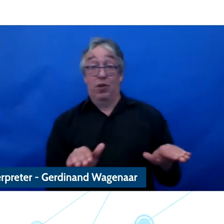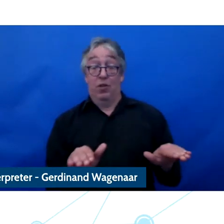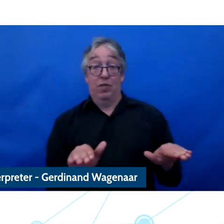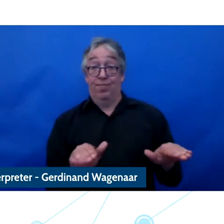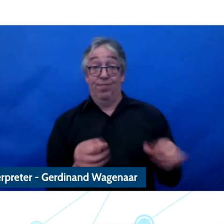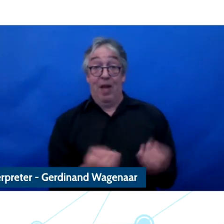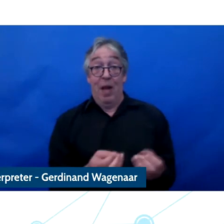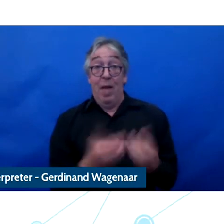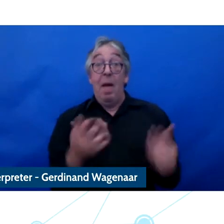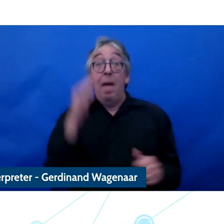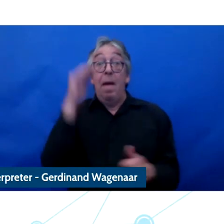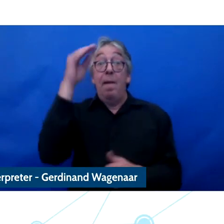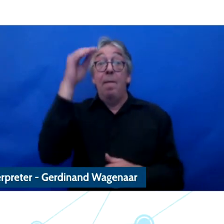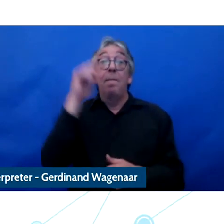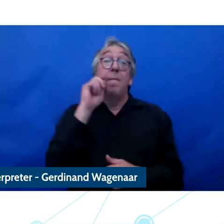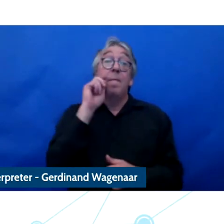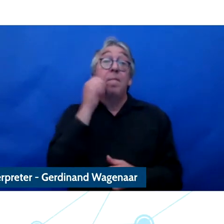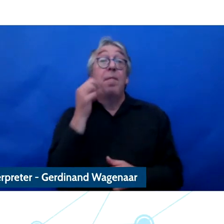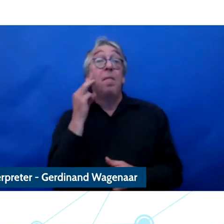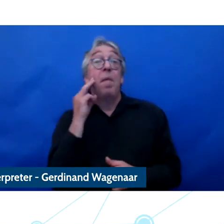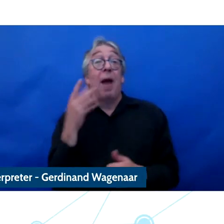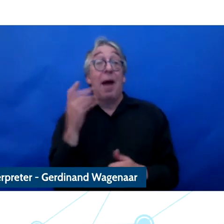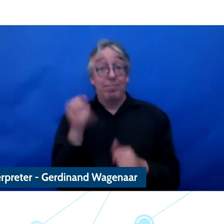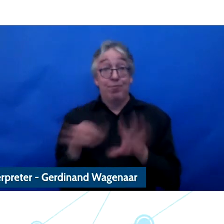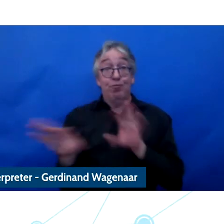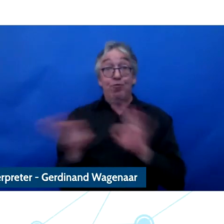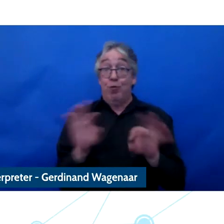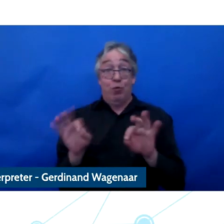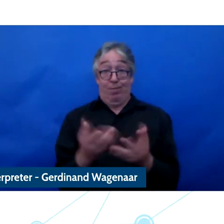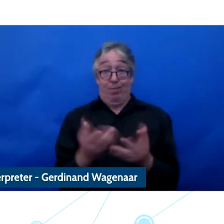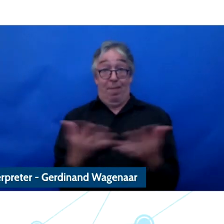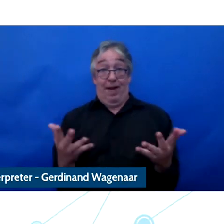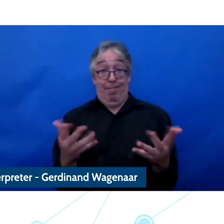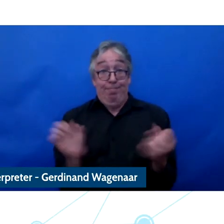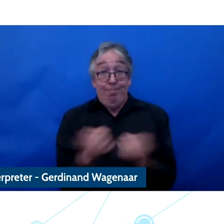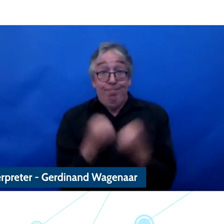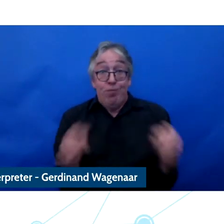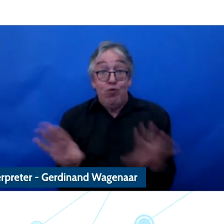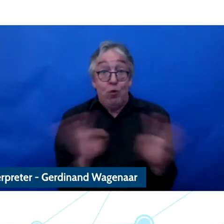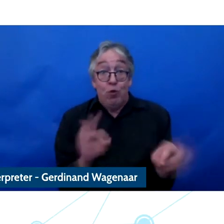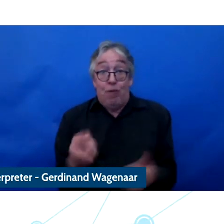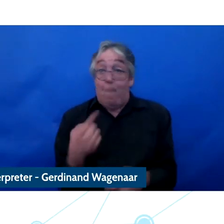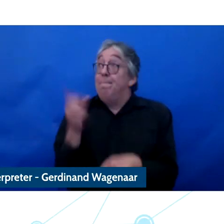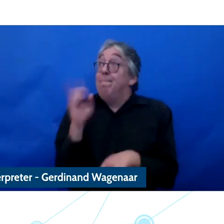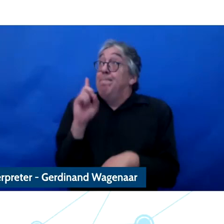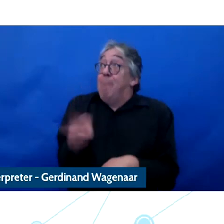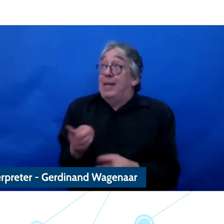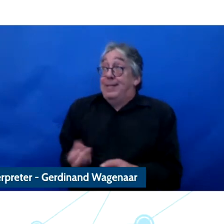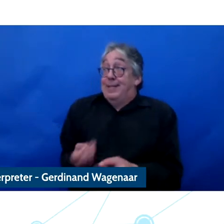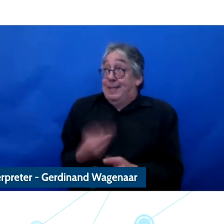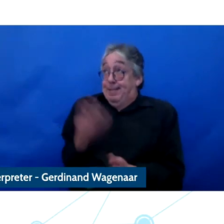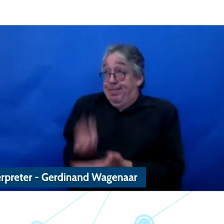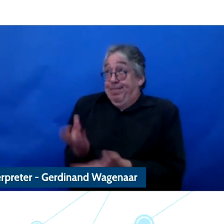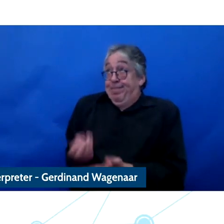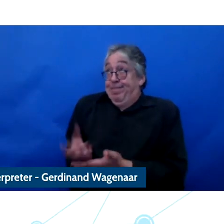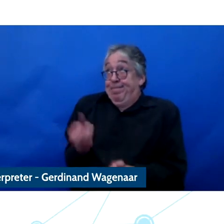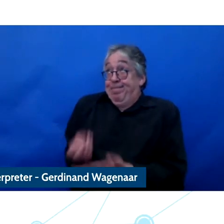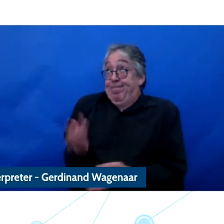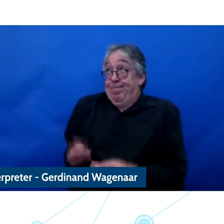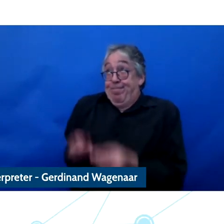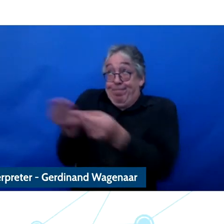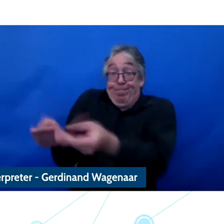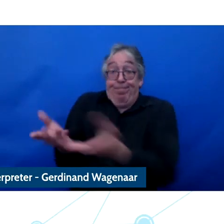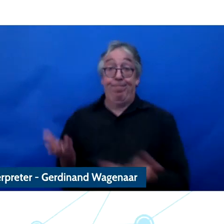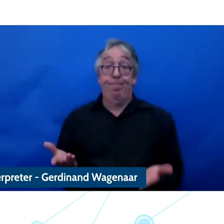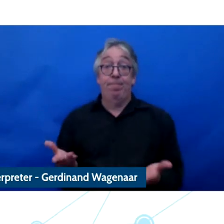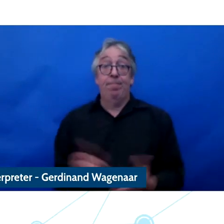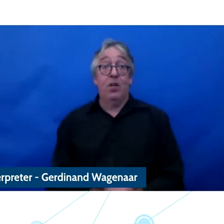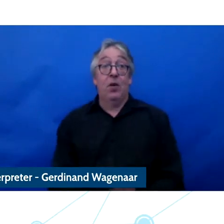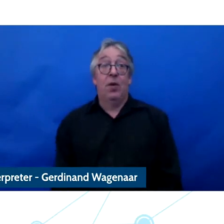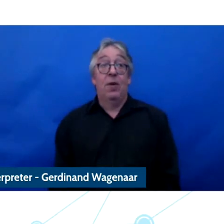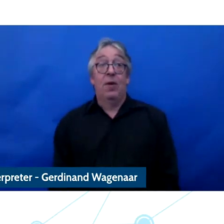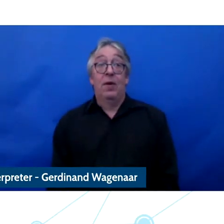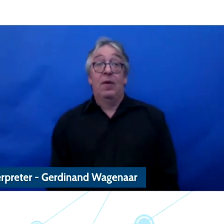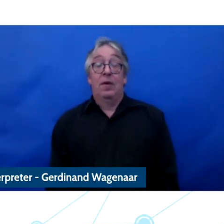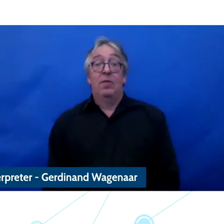don't really have a choice and the second thing is that, most how regulation are